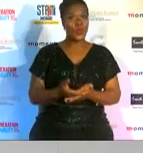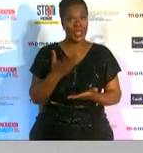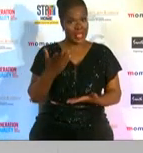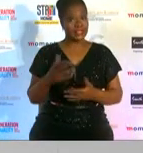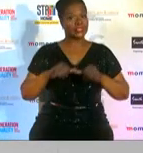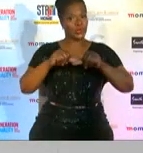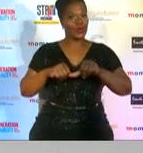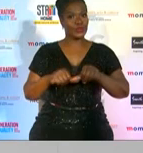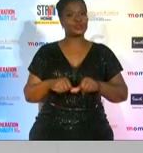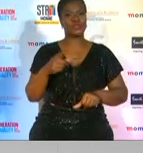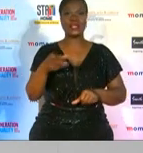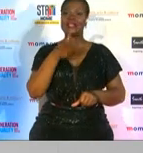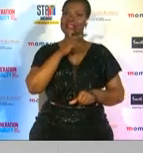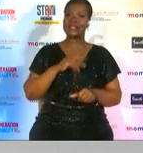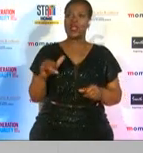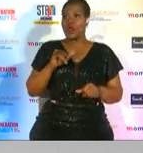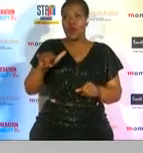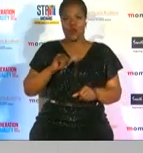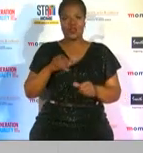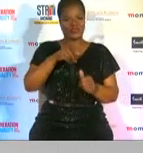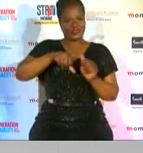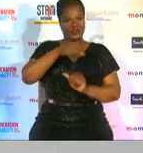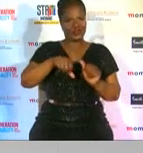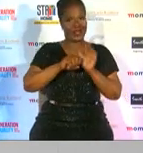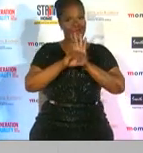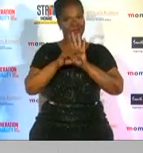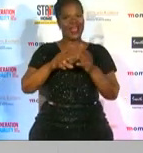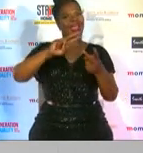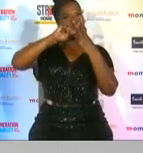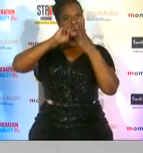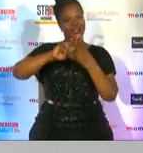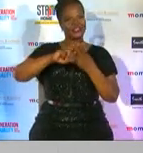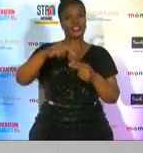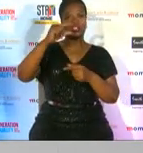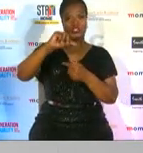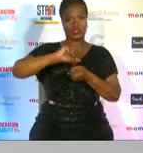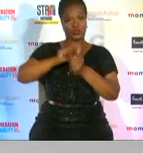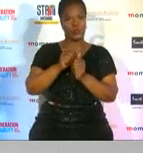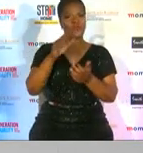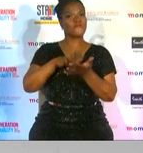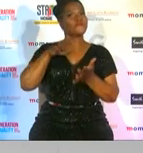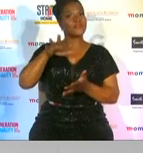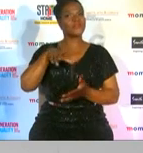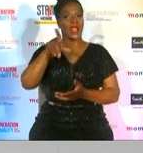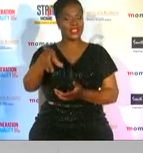highlights of the night on social media the hashtags that g-spot 15 and hashtag she owns has success we can